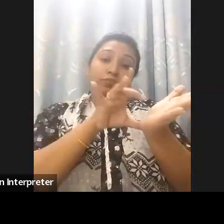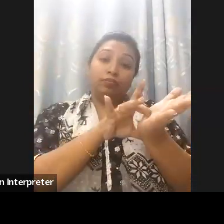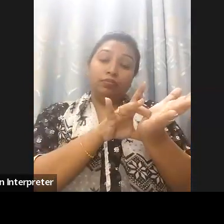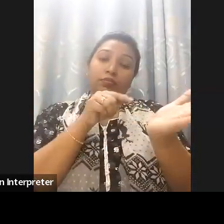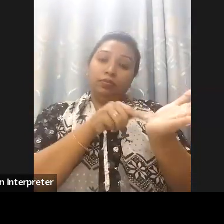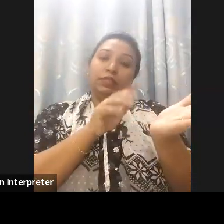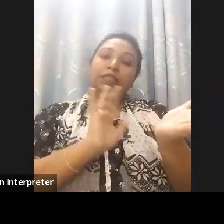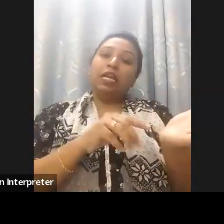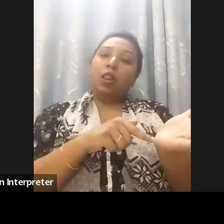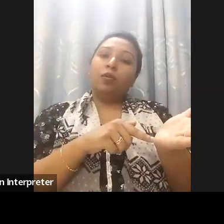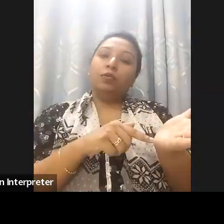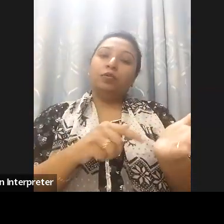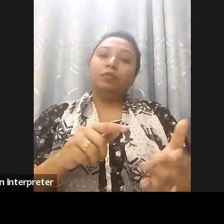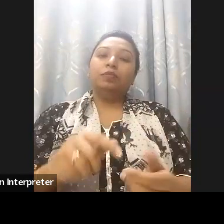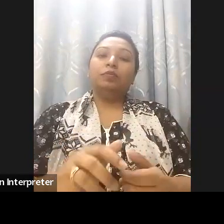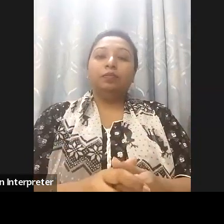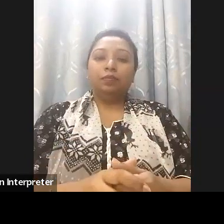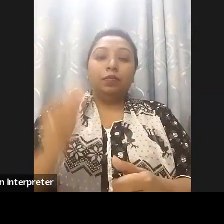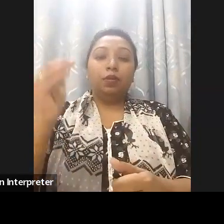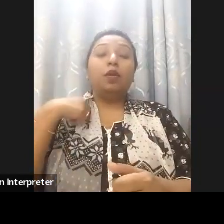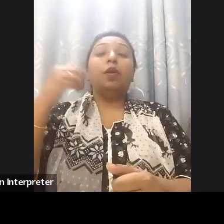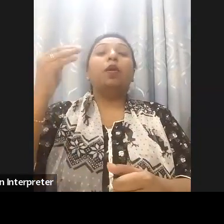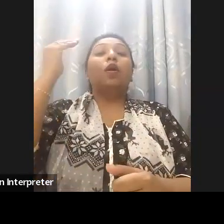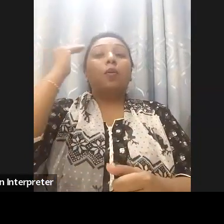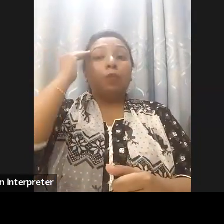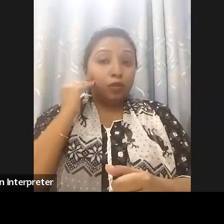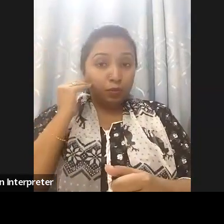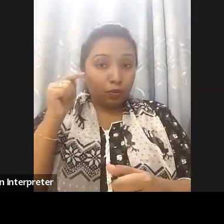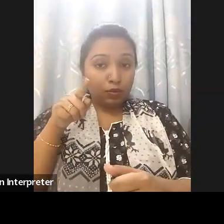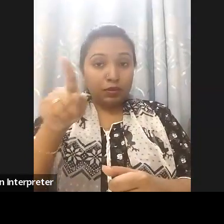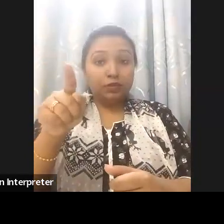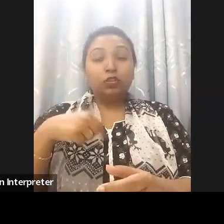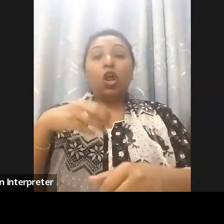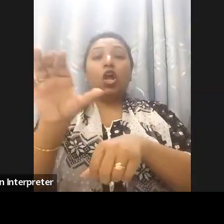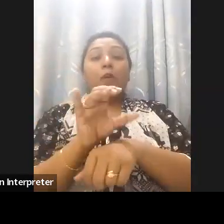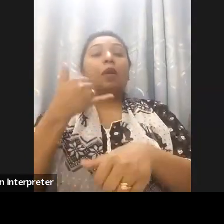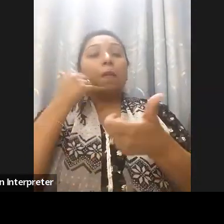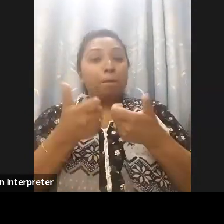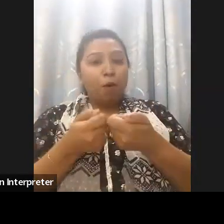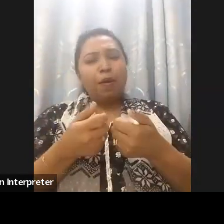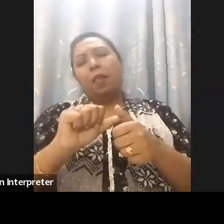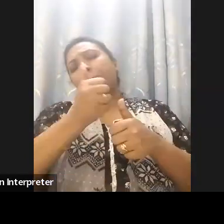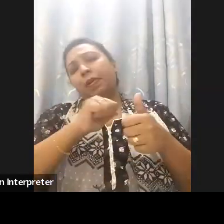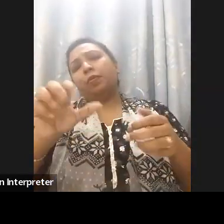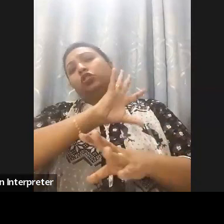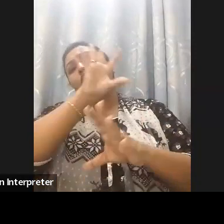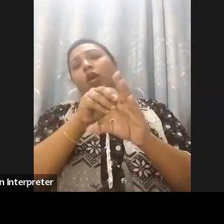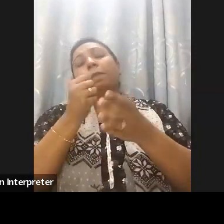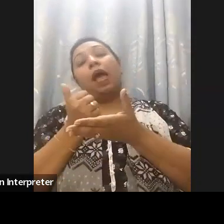included digital inclusion and accessibility issues and so politically this government are